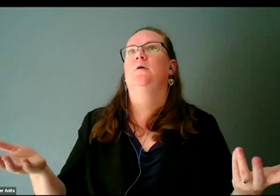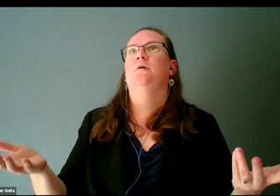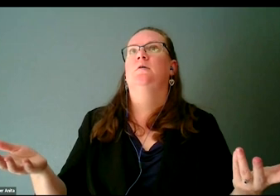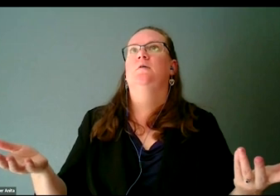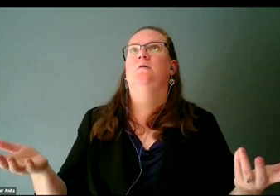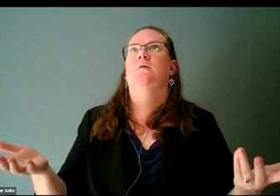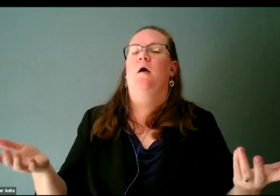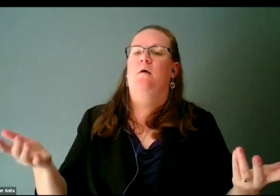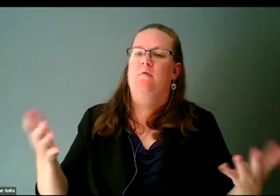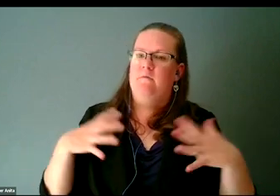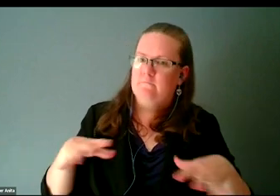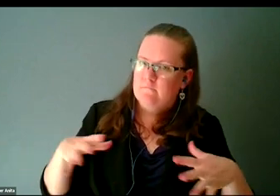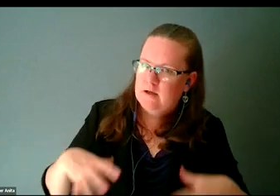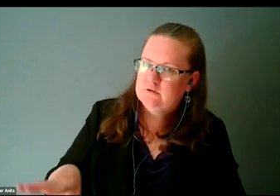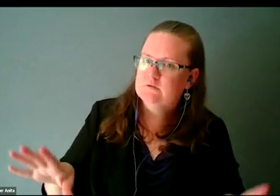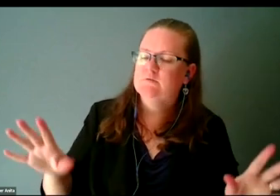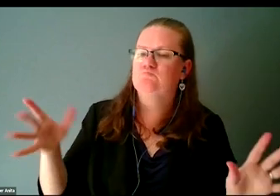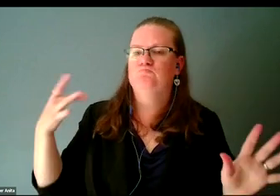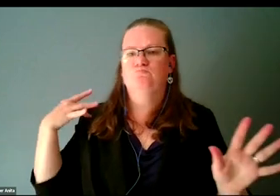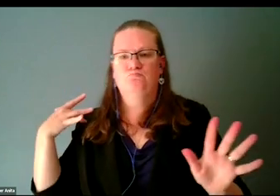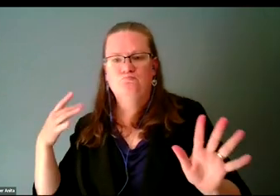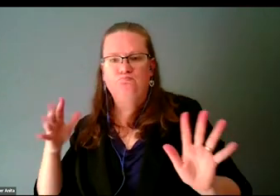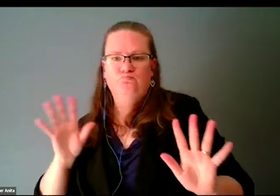we think of the lingo.